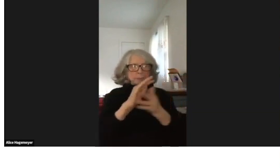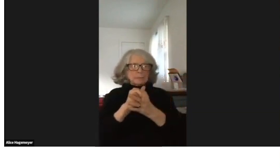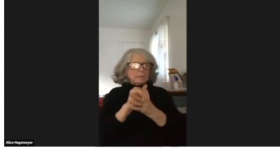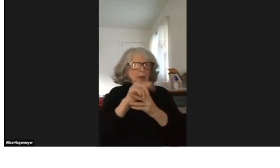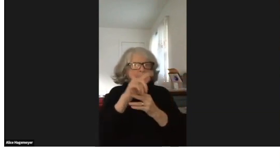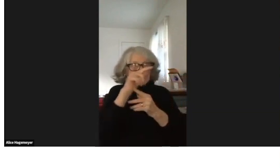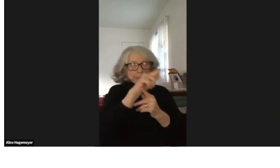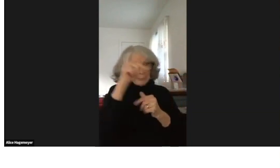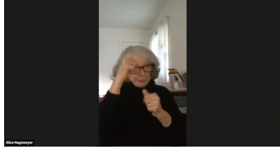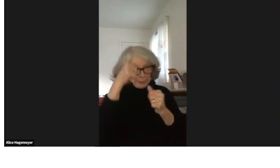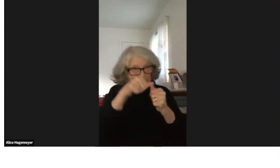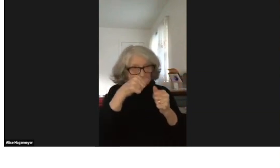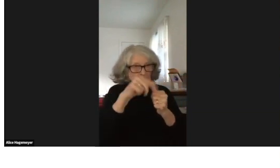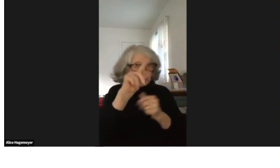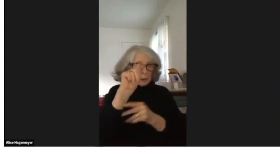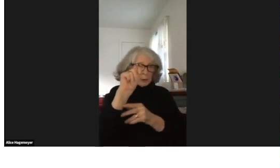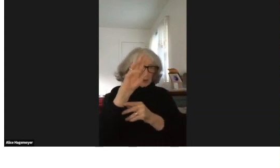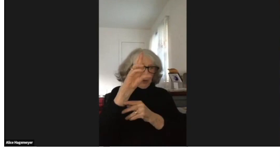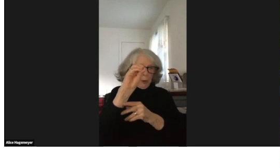Now, we can talk about the deaf community.